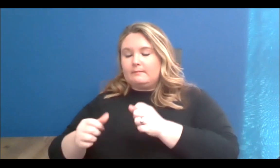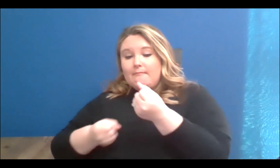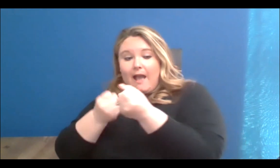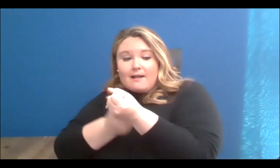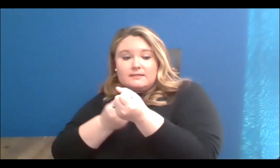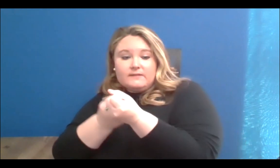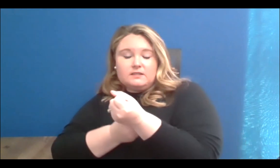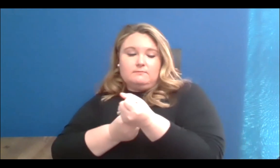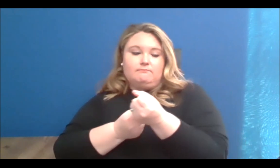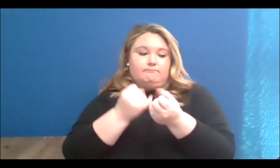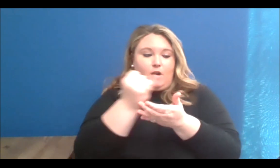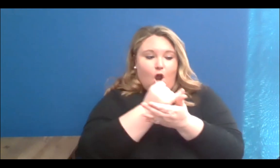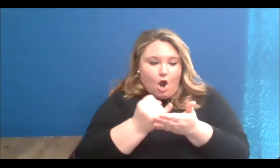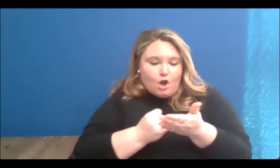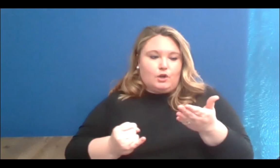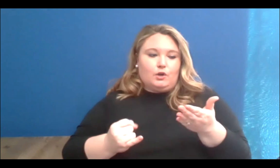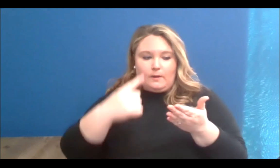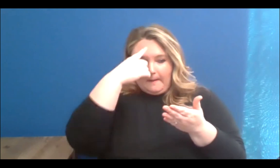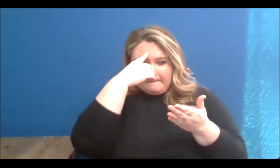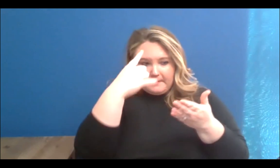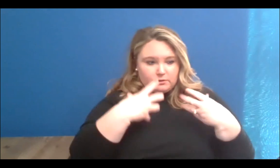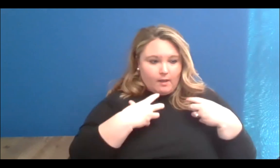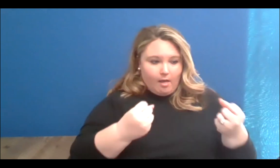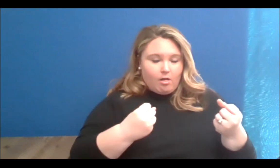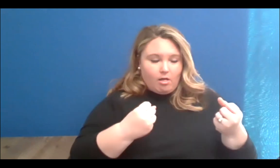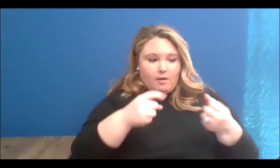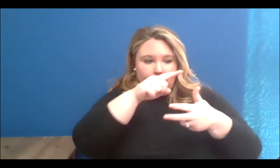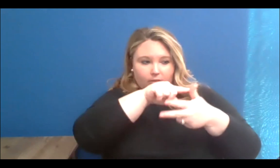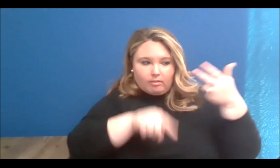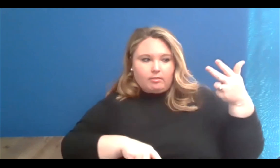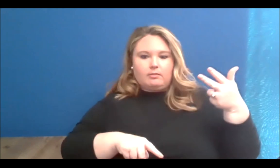art and mental health, that is currently happening, as we've seen with Syrus and